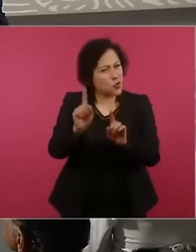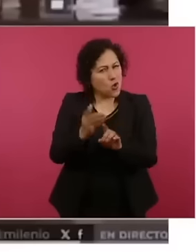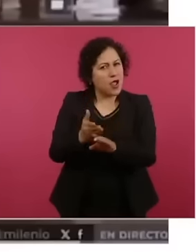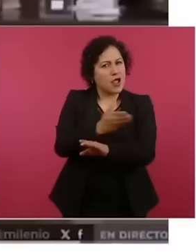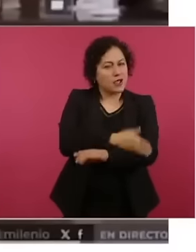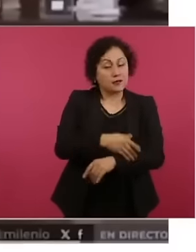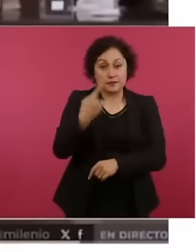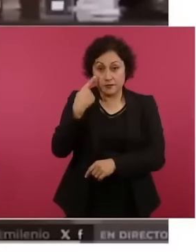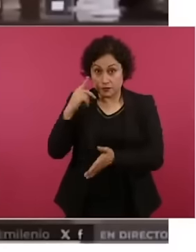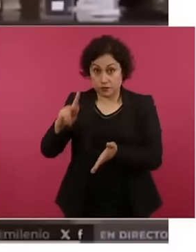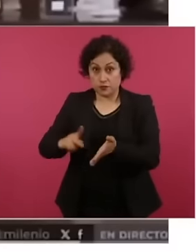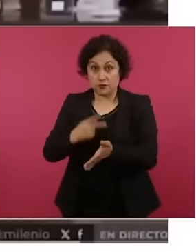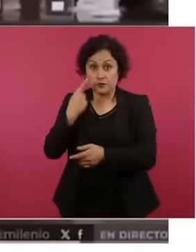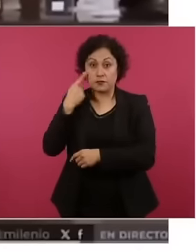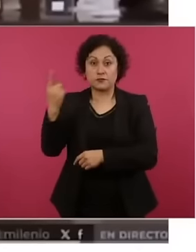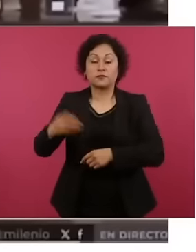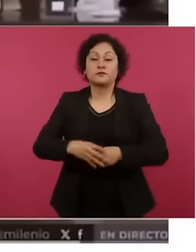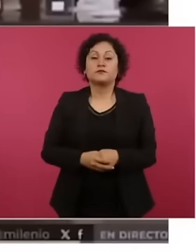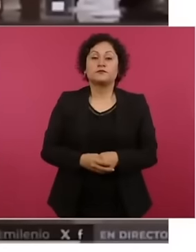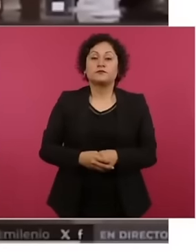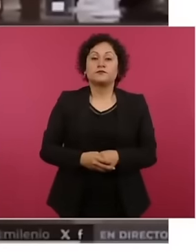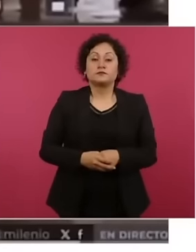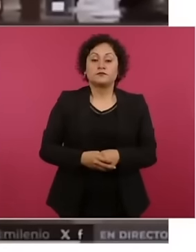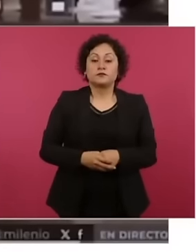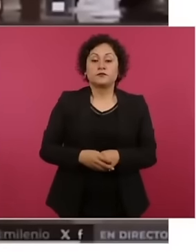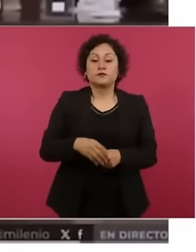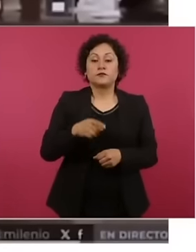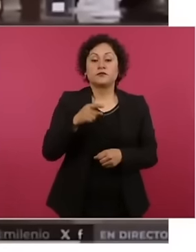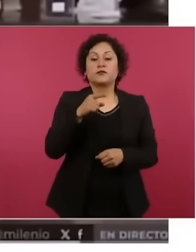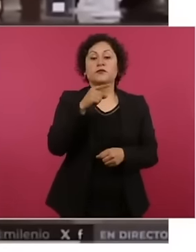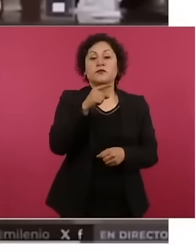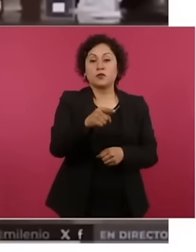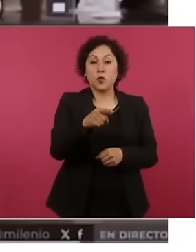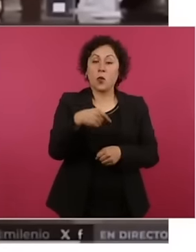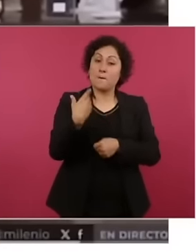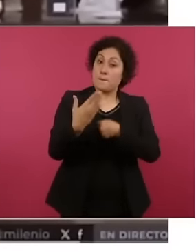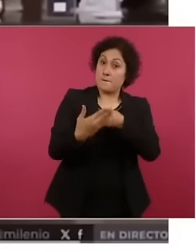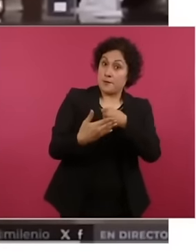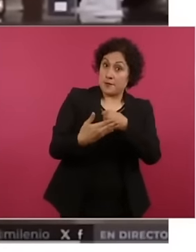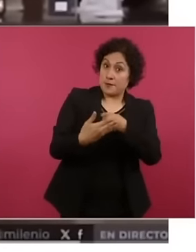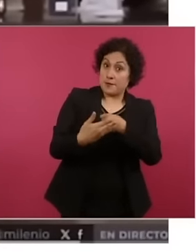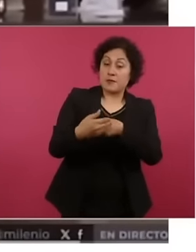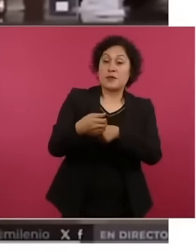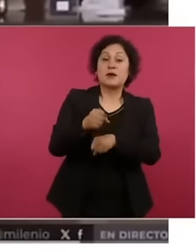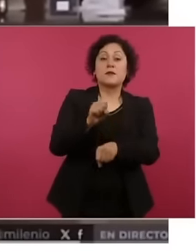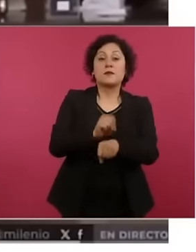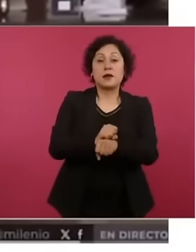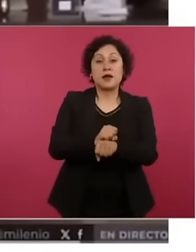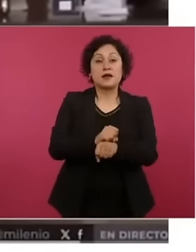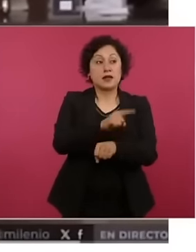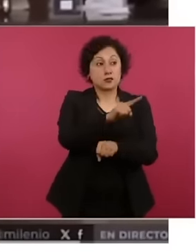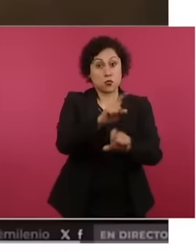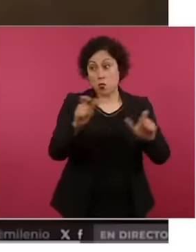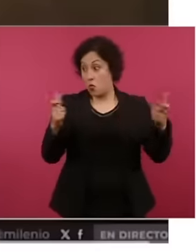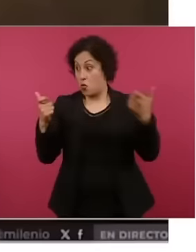50,000 pesos if you do not see results in the first week Pemex will return your money the